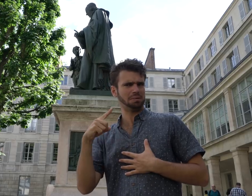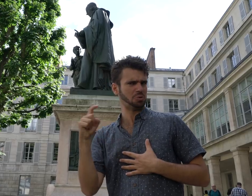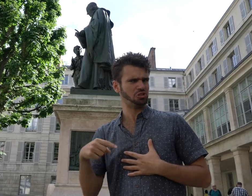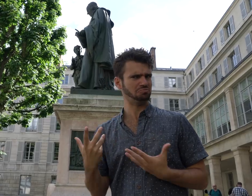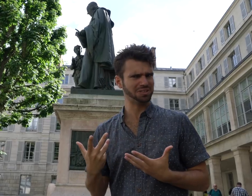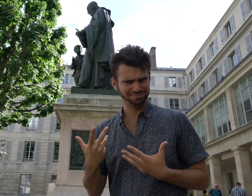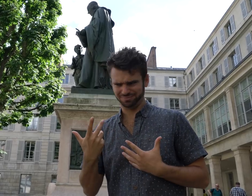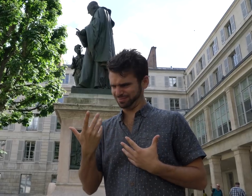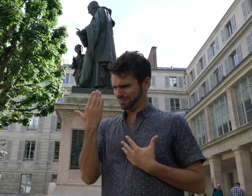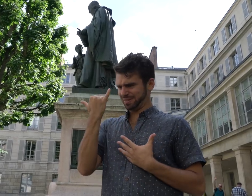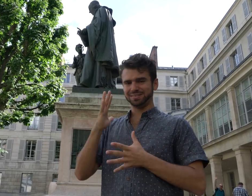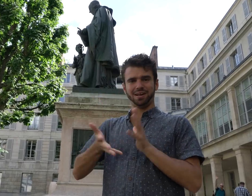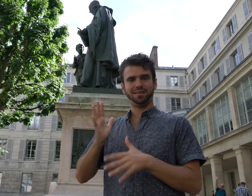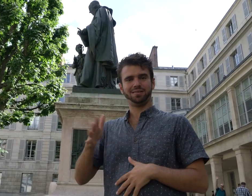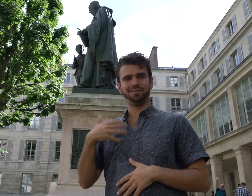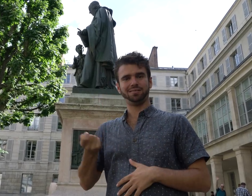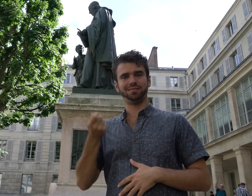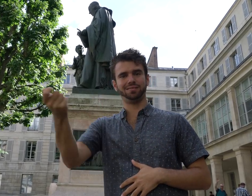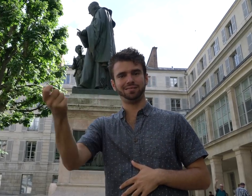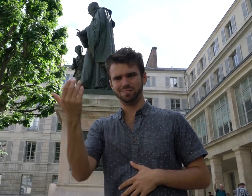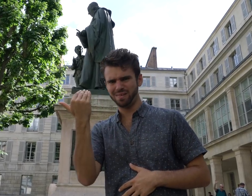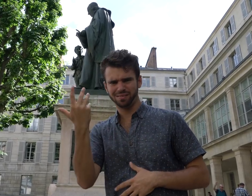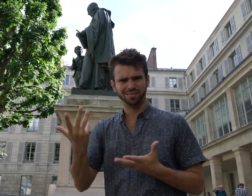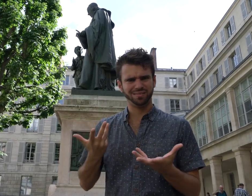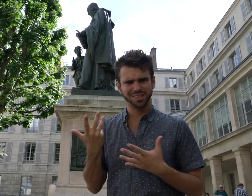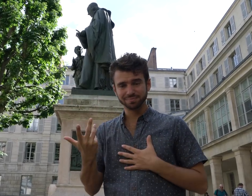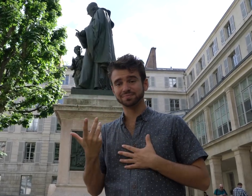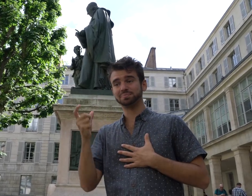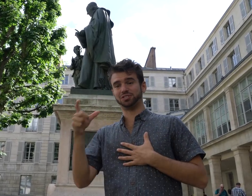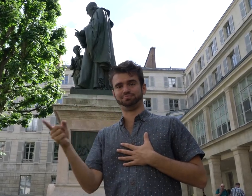I have a question.... Why are we signing his name like this?